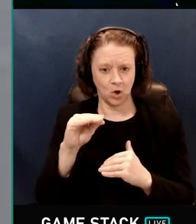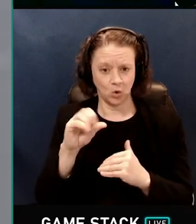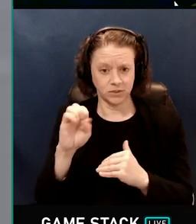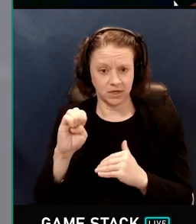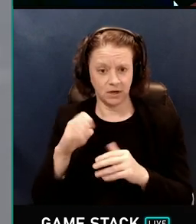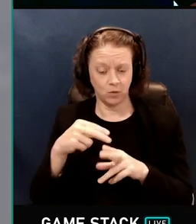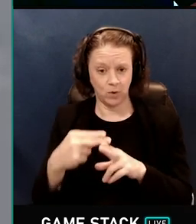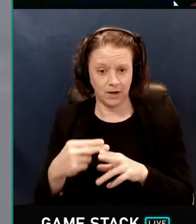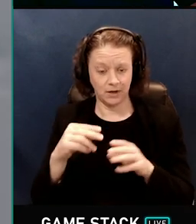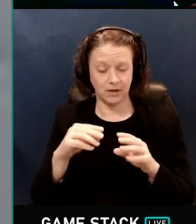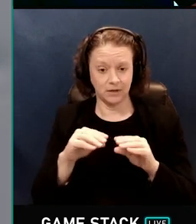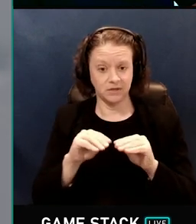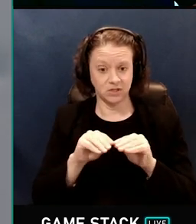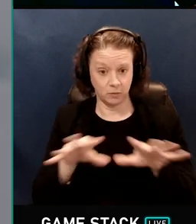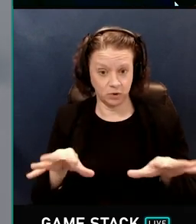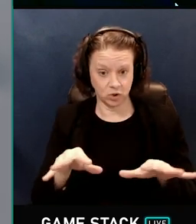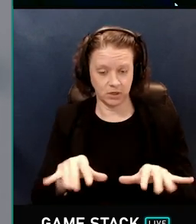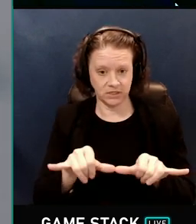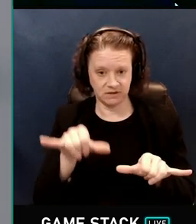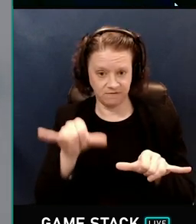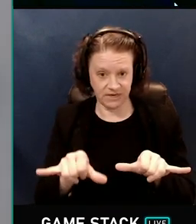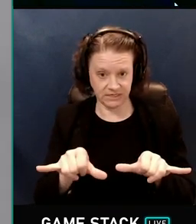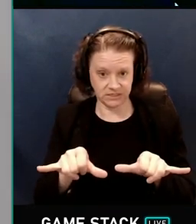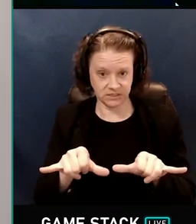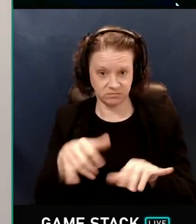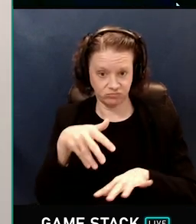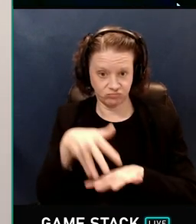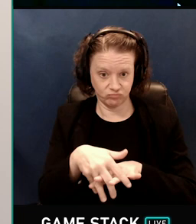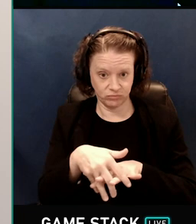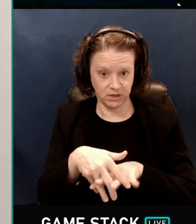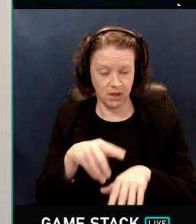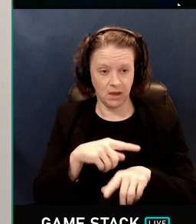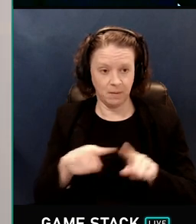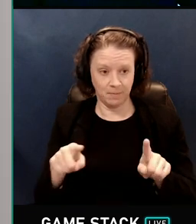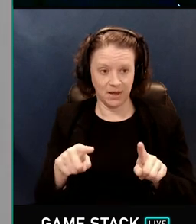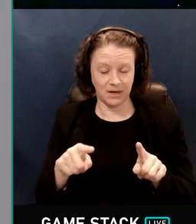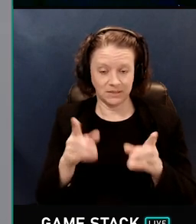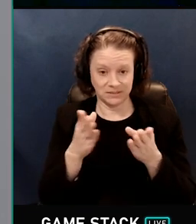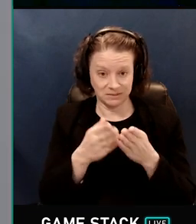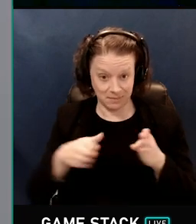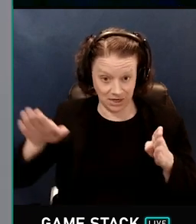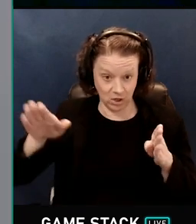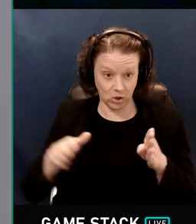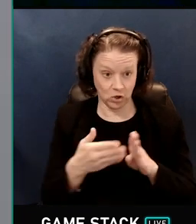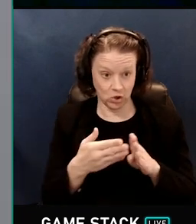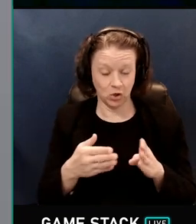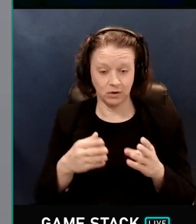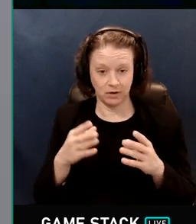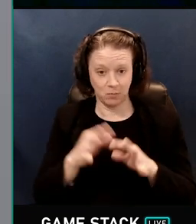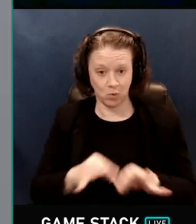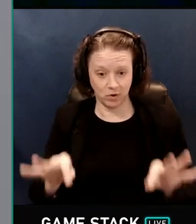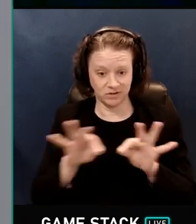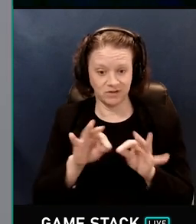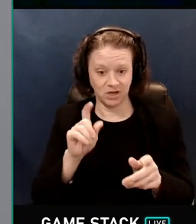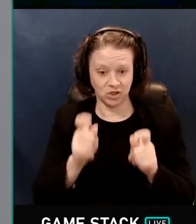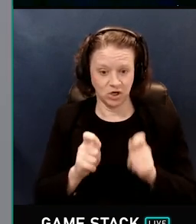but specular distributions change with things like view direction, and surface roughness.